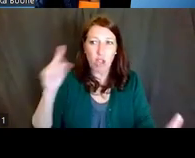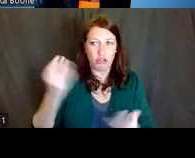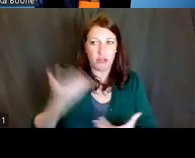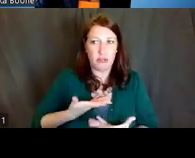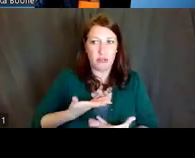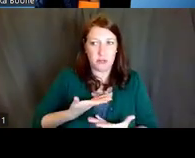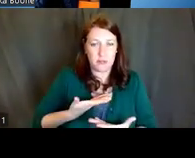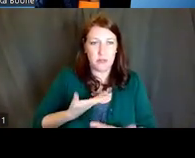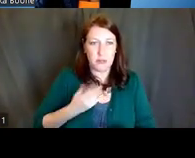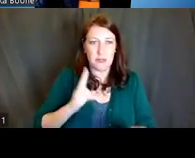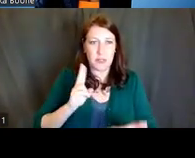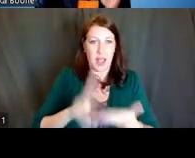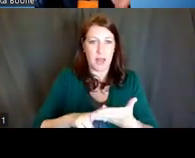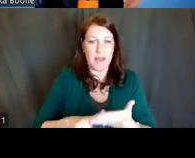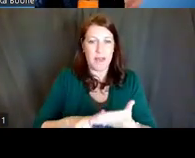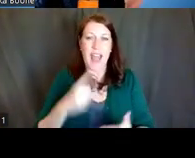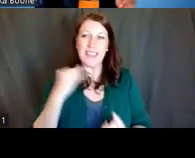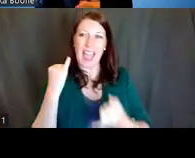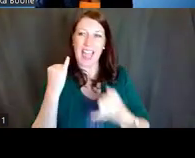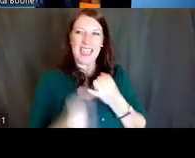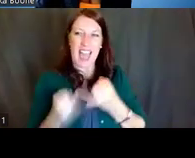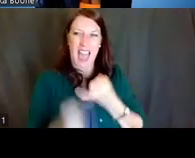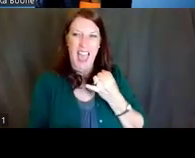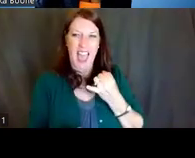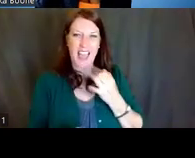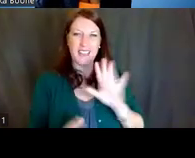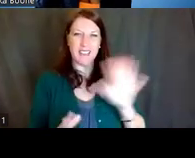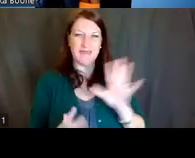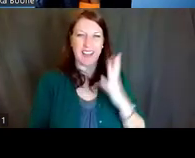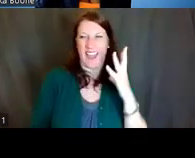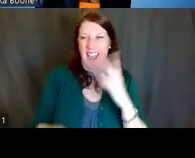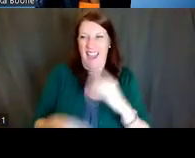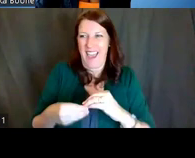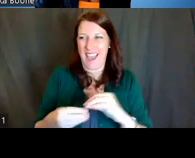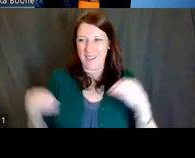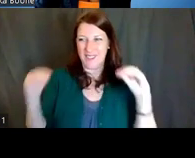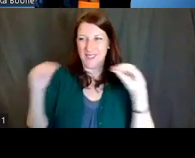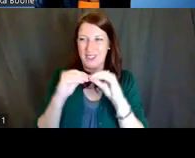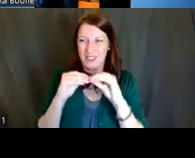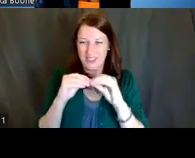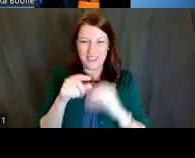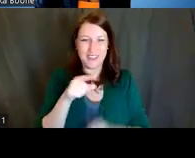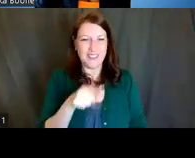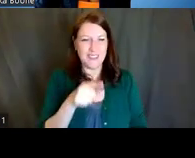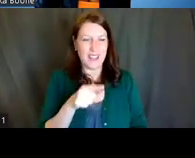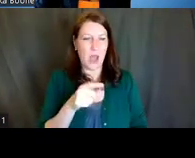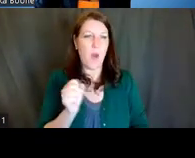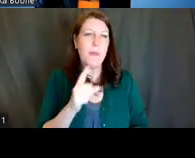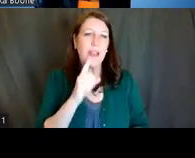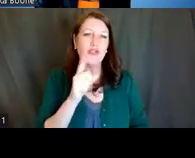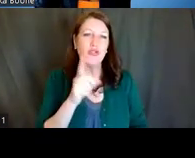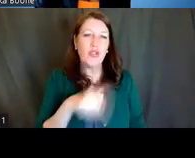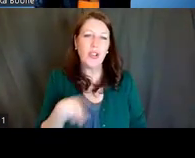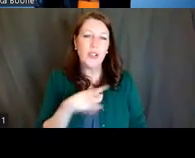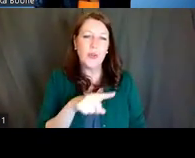I said this was the last thing -- the funding opportunity announcement information would be the last thing that I would give you, but I wanted to make sure that I showed you